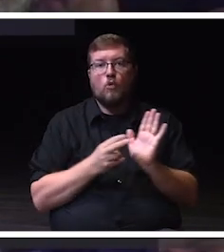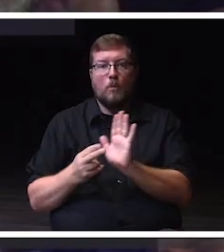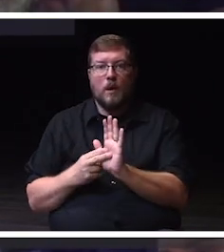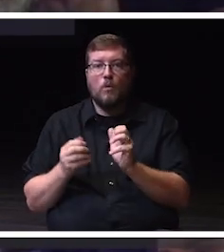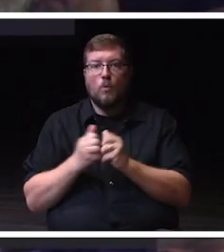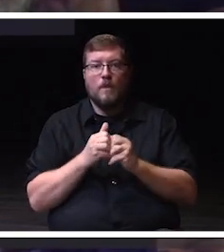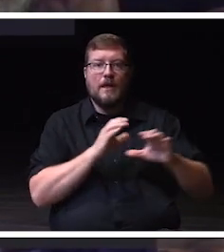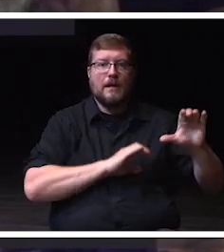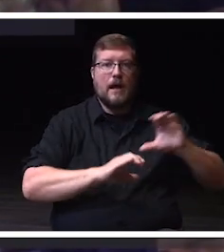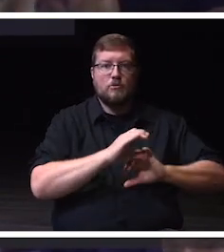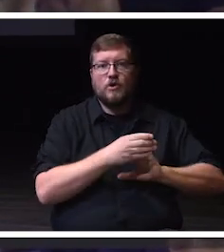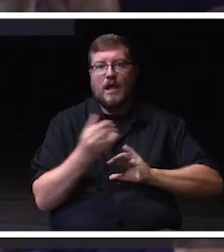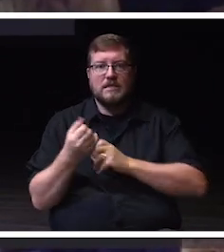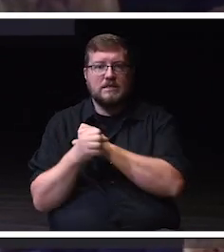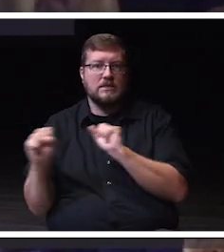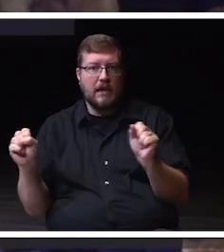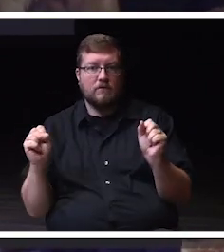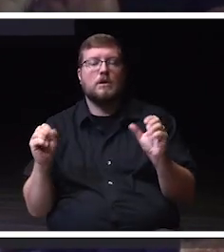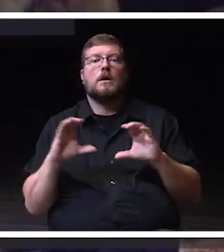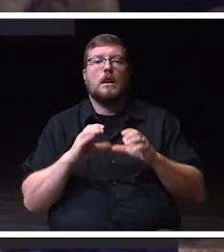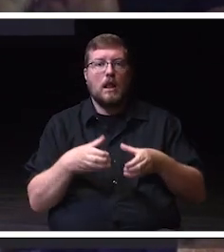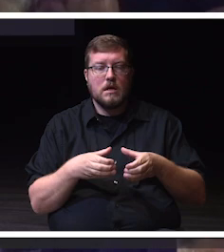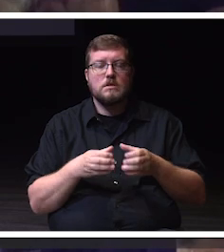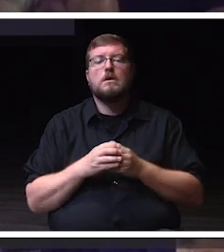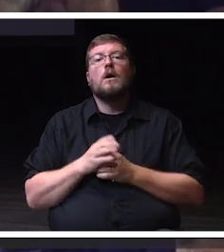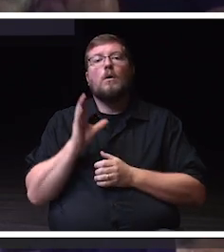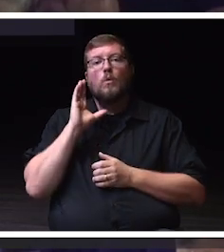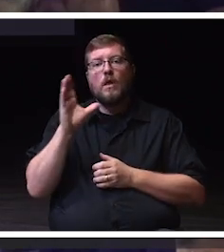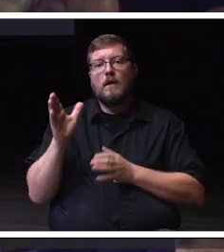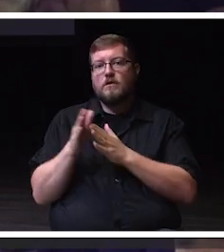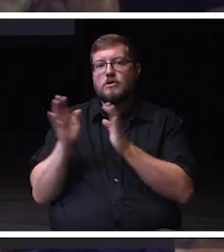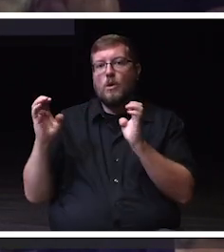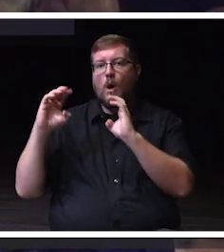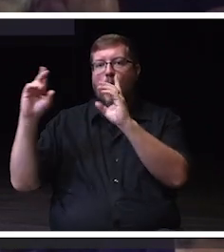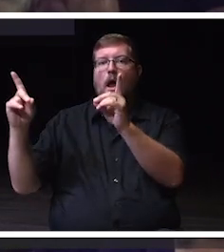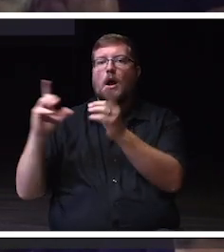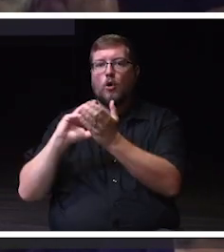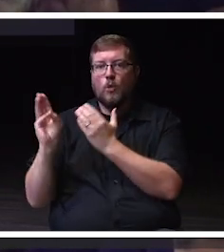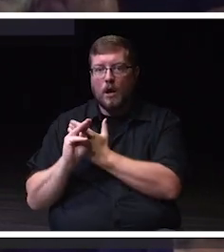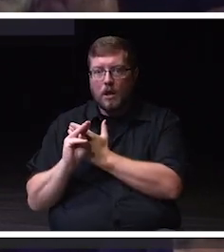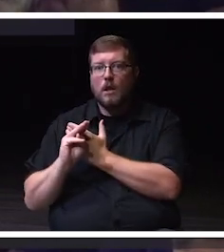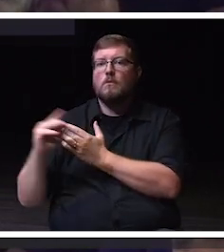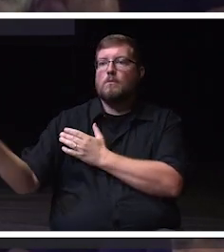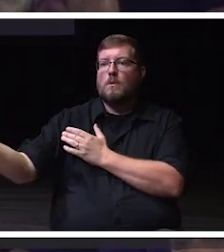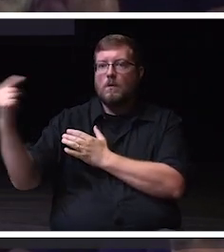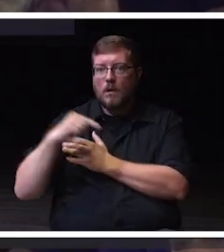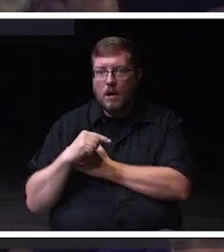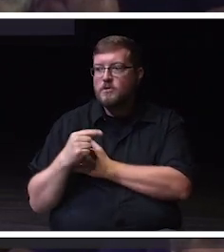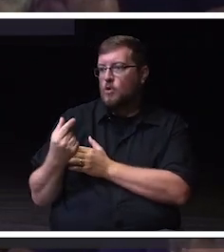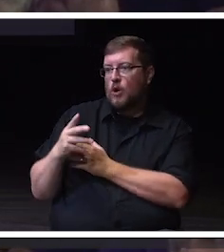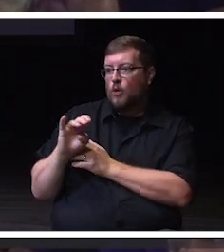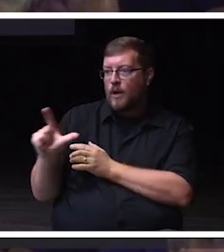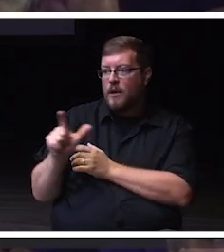we're going to be bringing our general education curriculum. So again, thank you, Chancellor Greenhill, for that vision all those years ago.